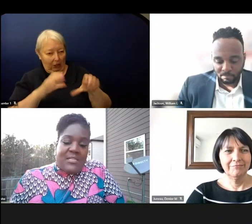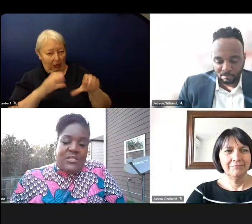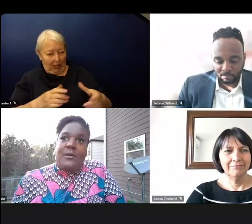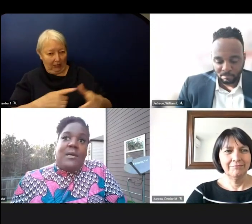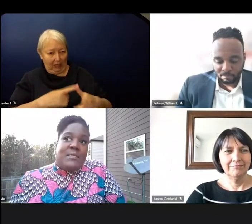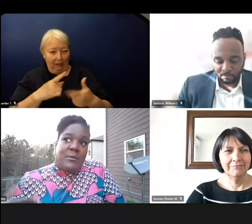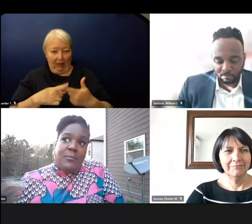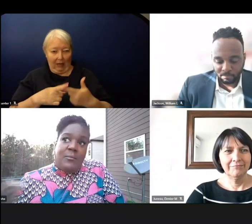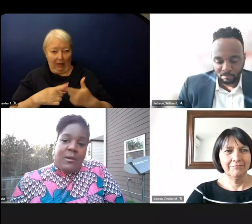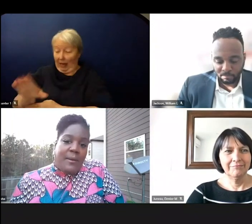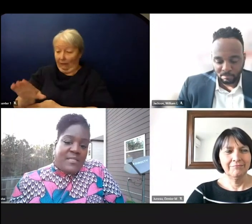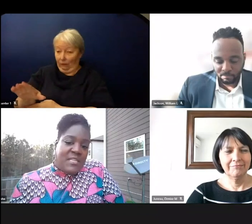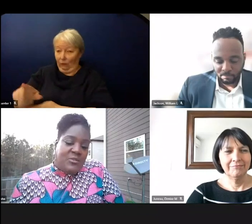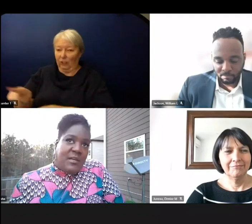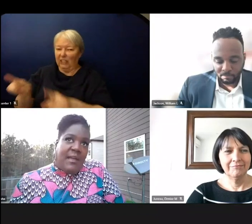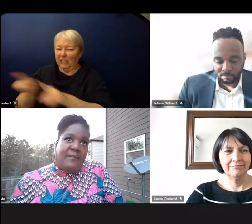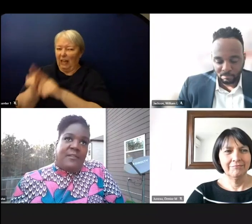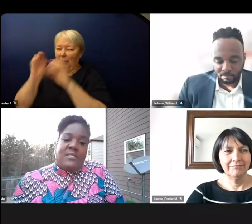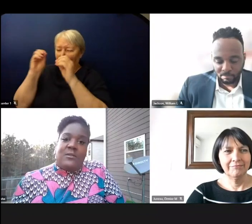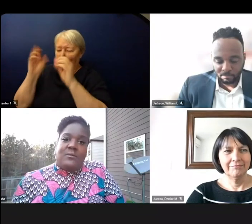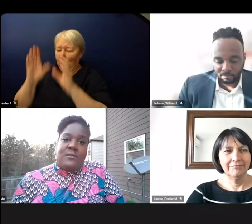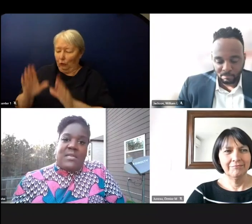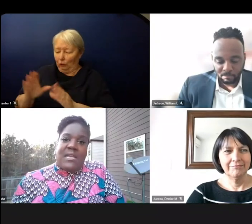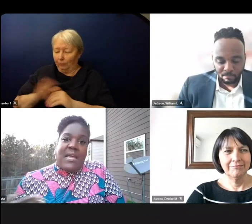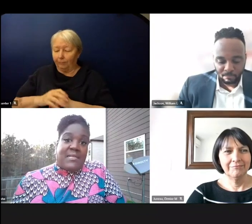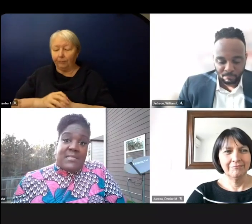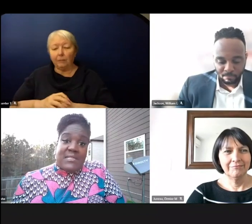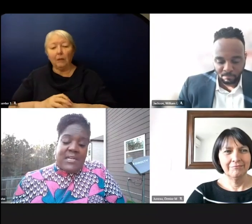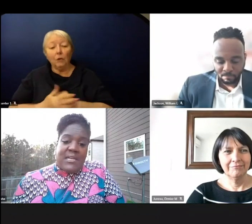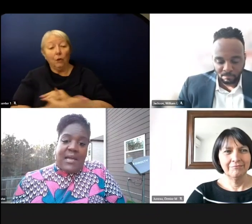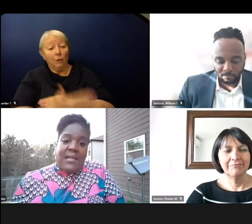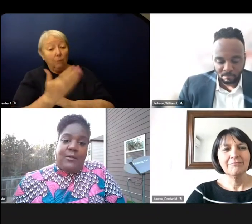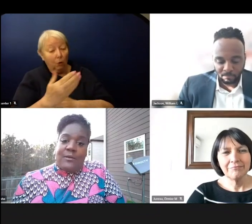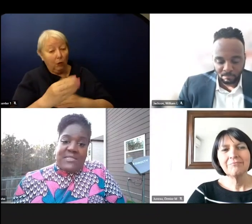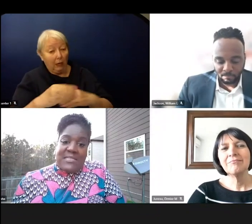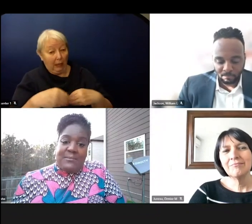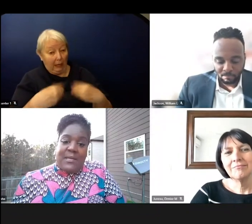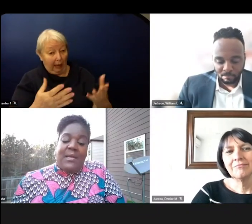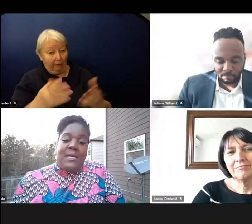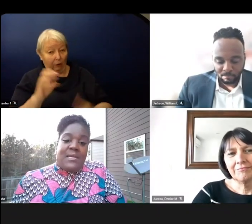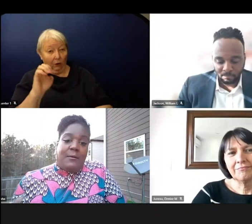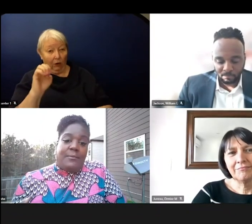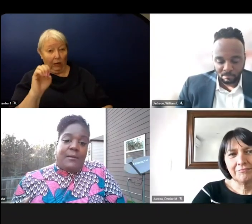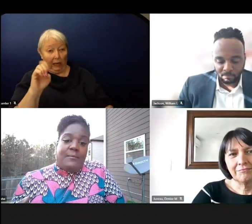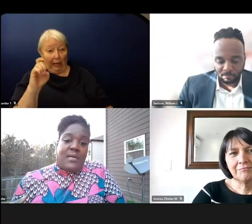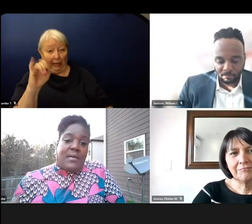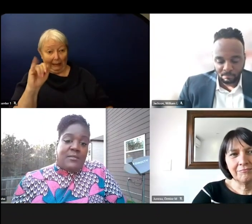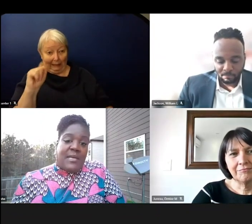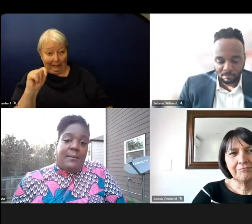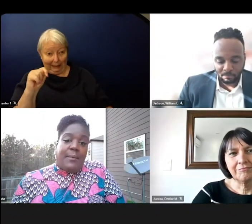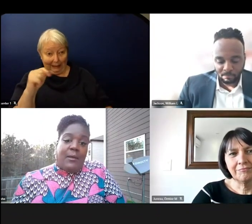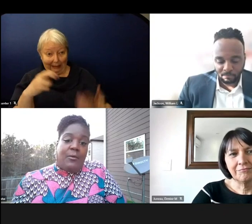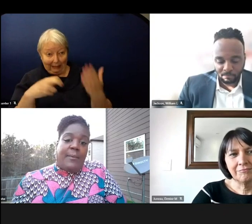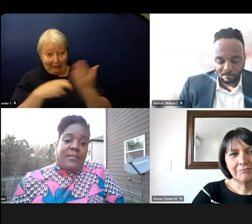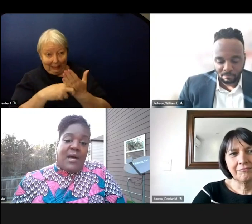So in the morning maybe the teacher gave the students an exit ticket like a little assessment to help them to understand better about the content